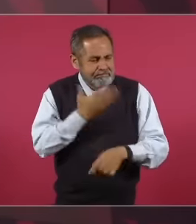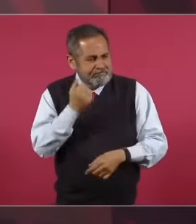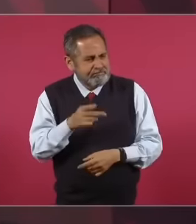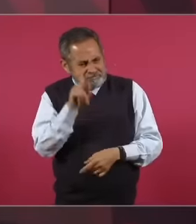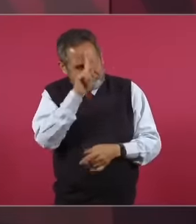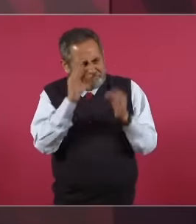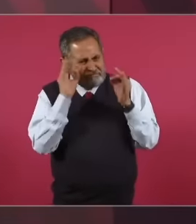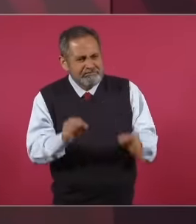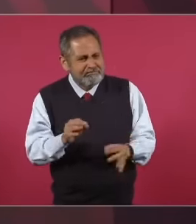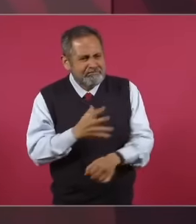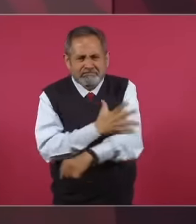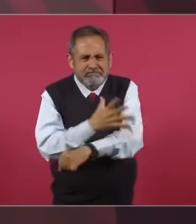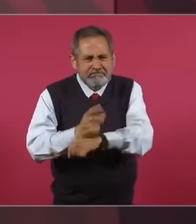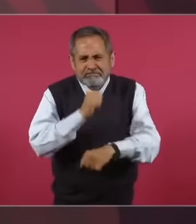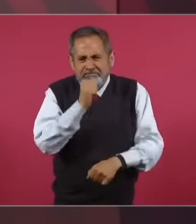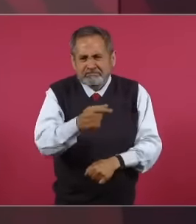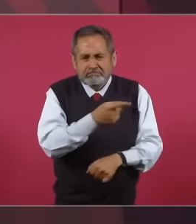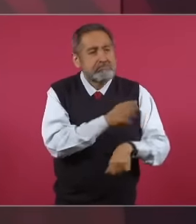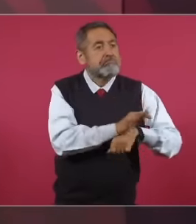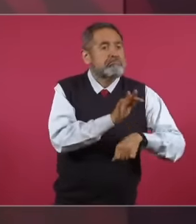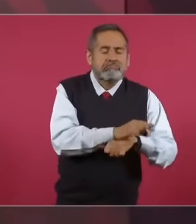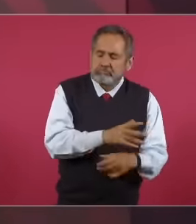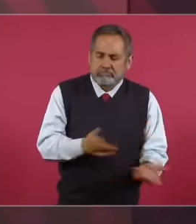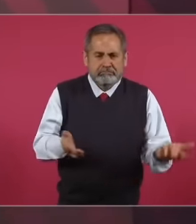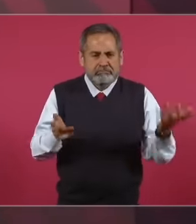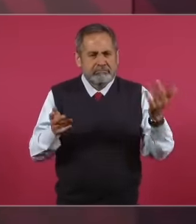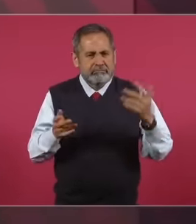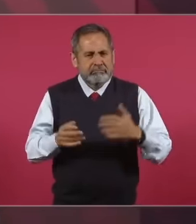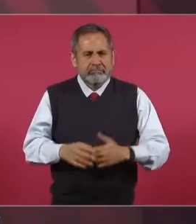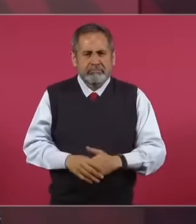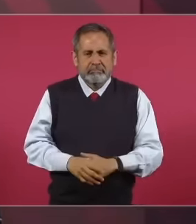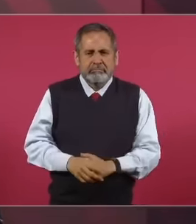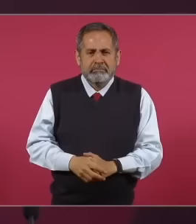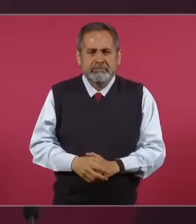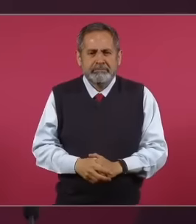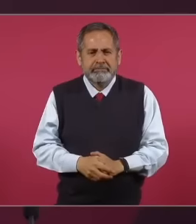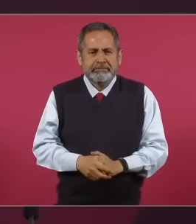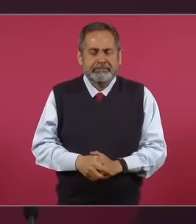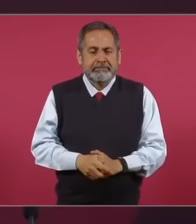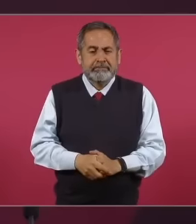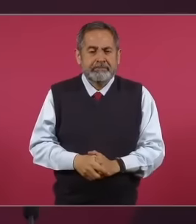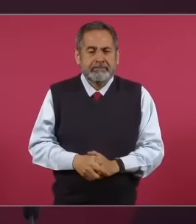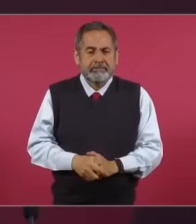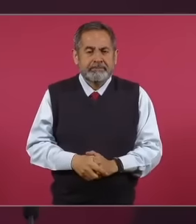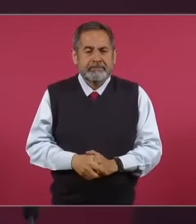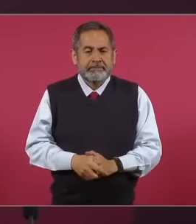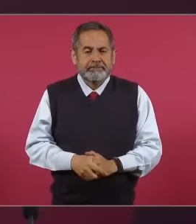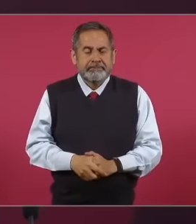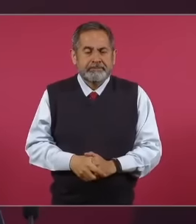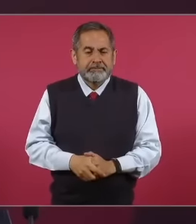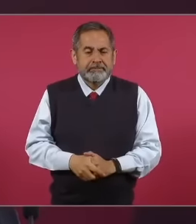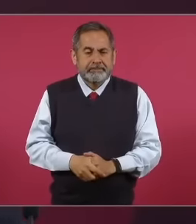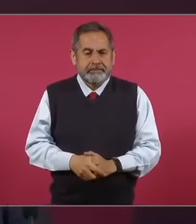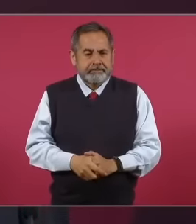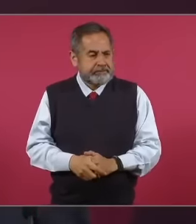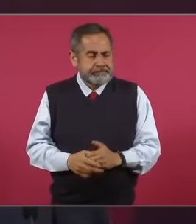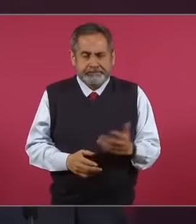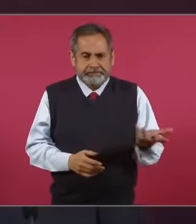why